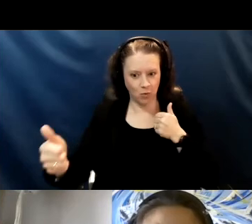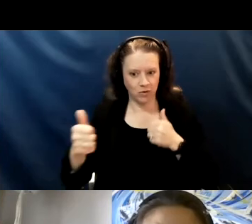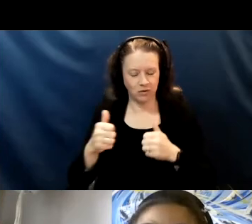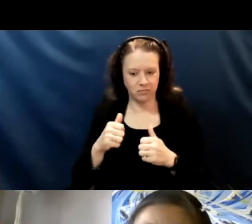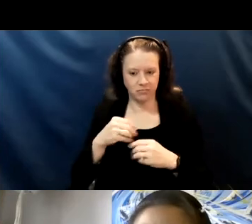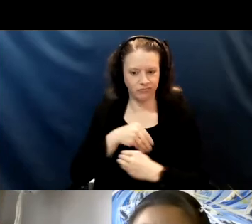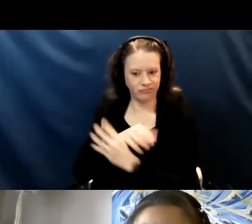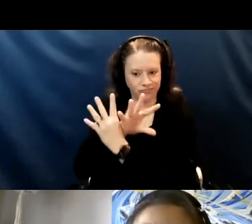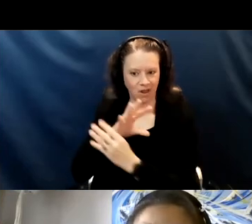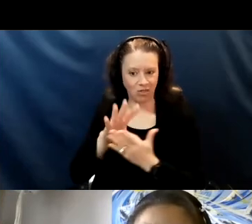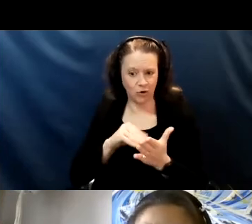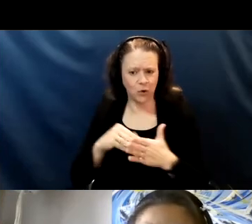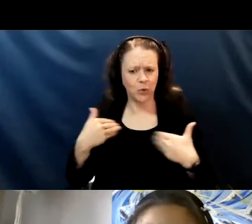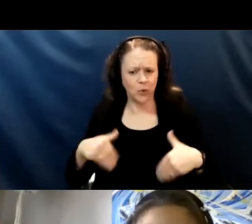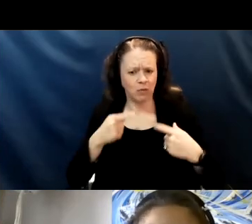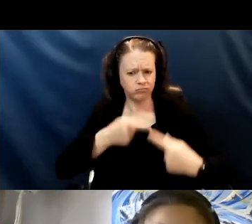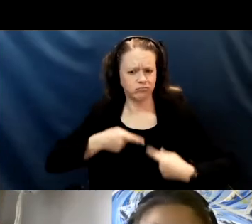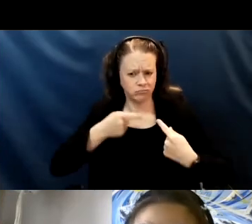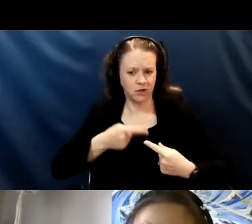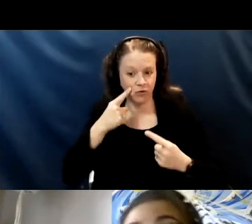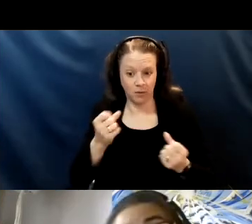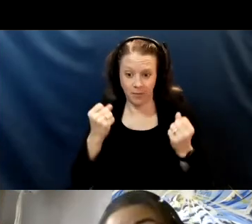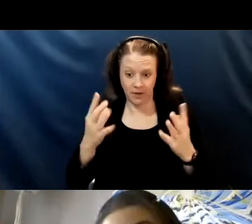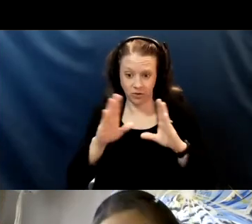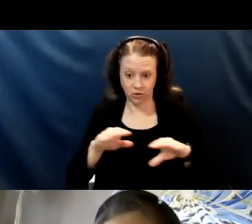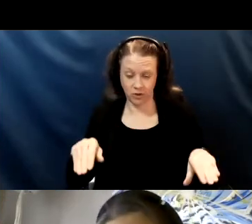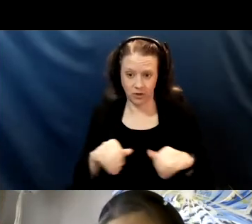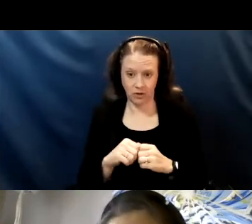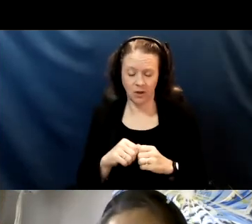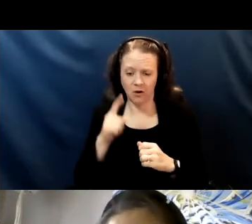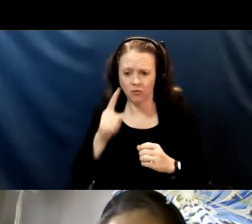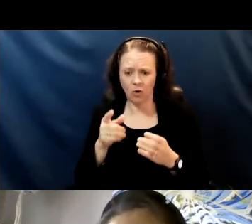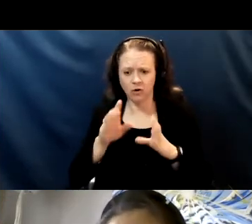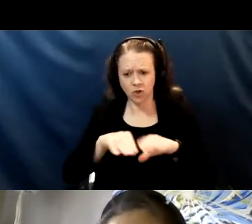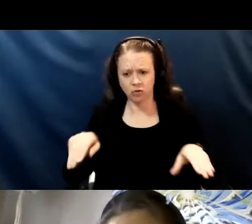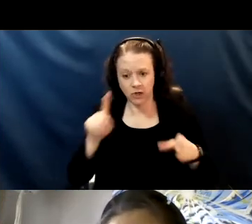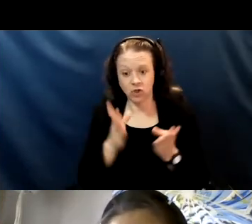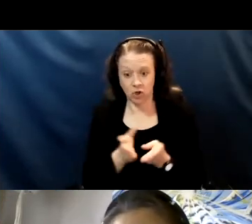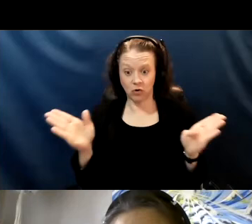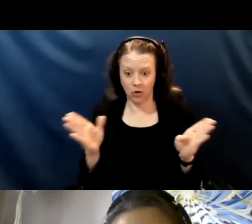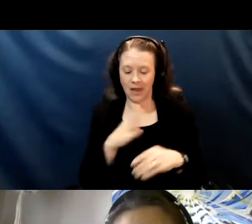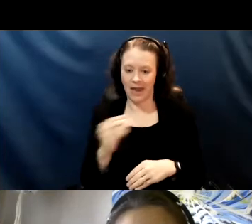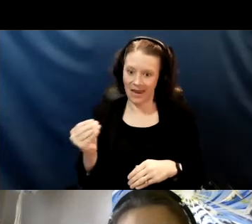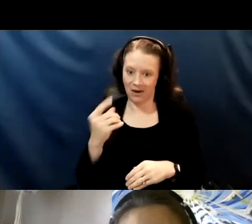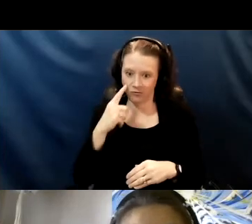has gone for many children for children in general and for children with specialized educational needs specifically.